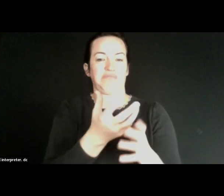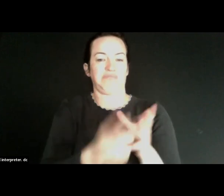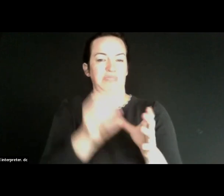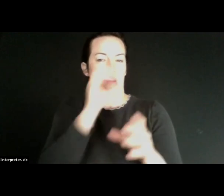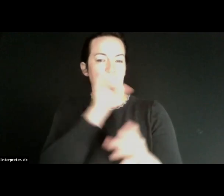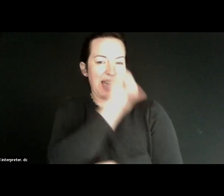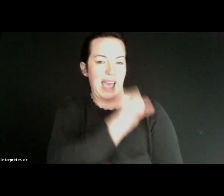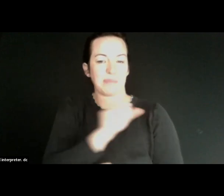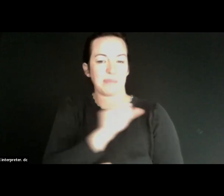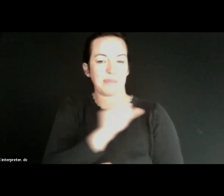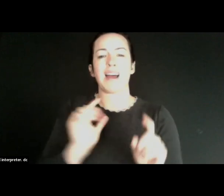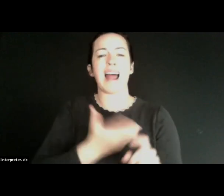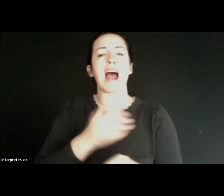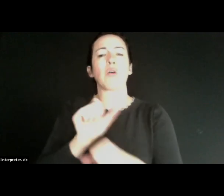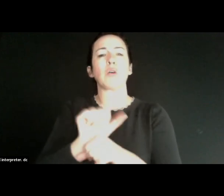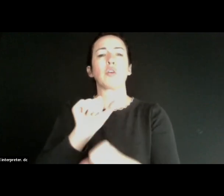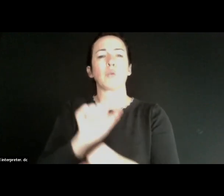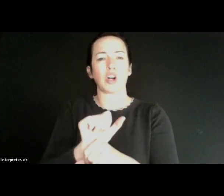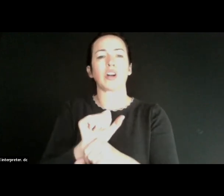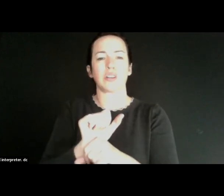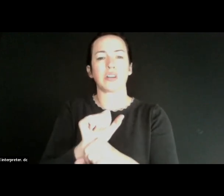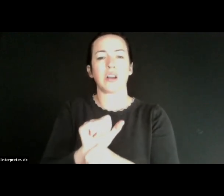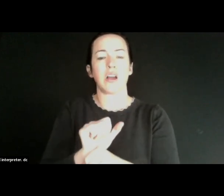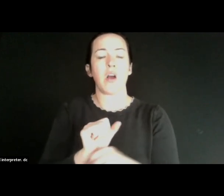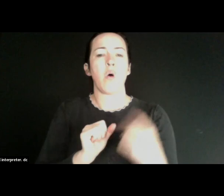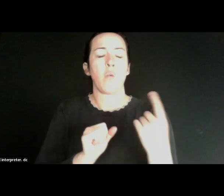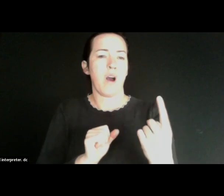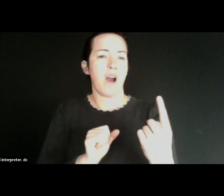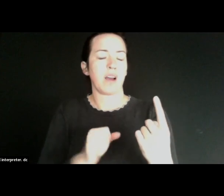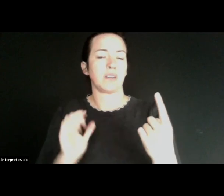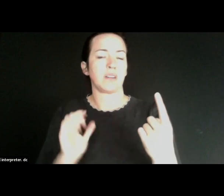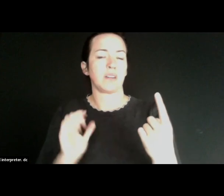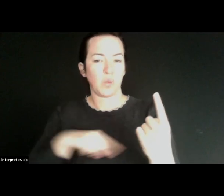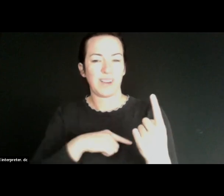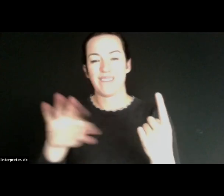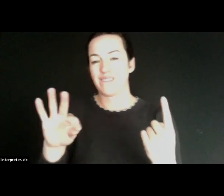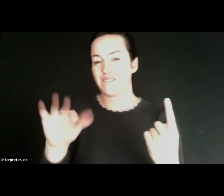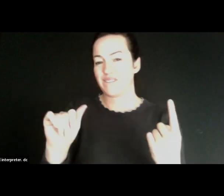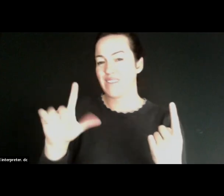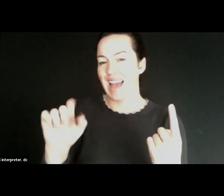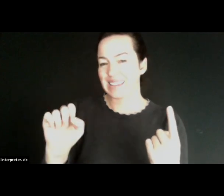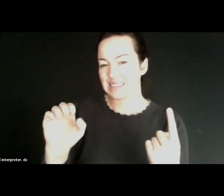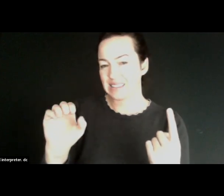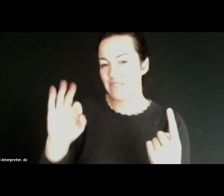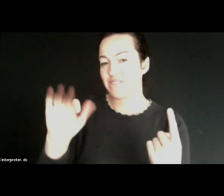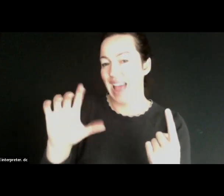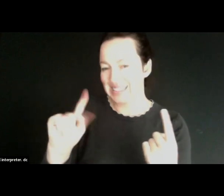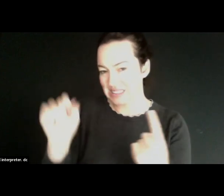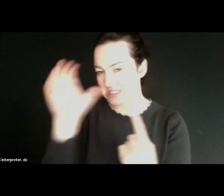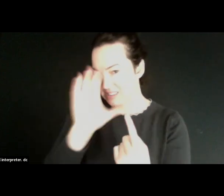our work is that one we've done fact finding. So we brought together, and you can look at